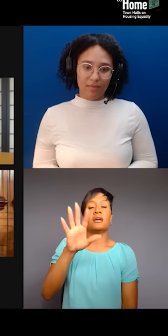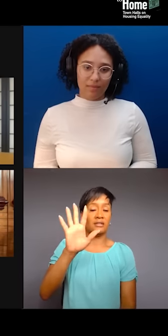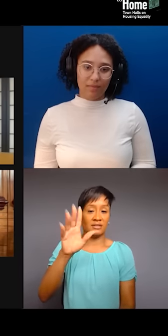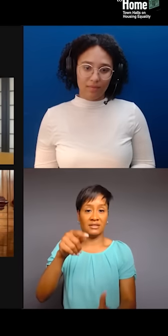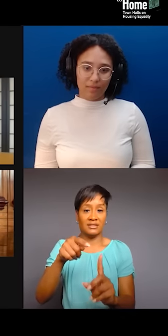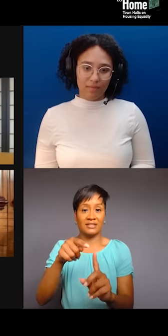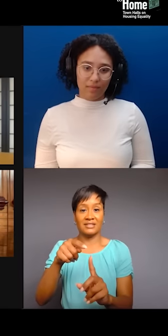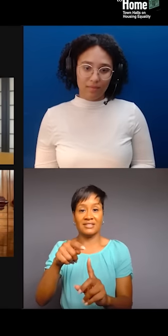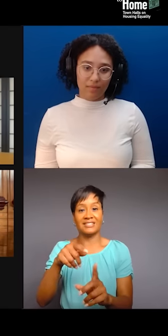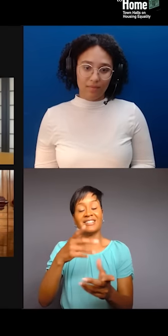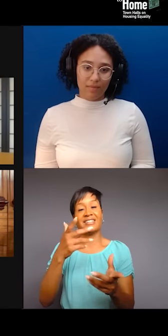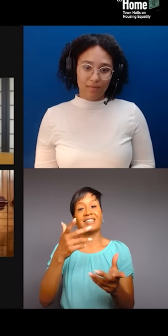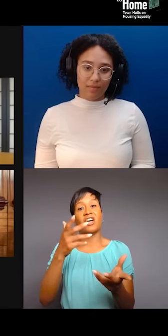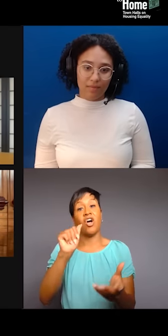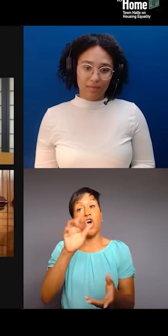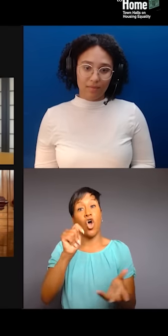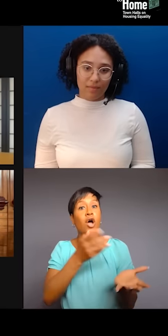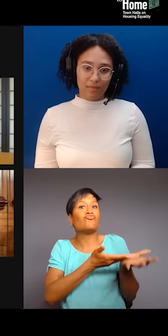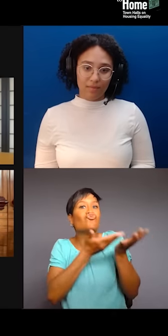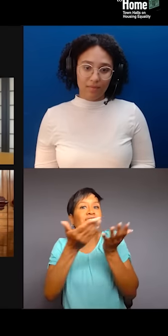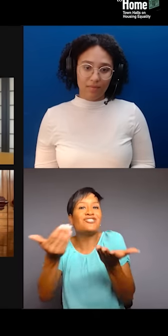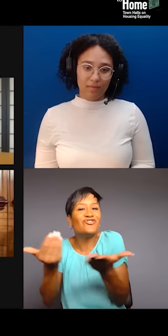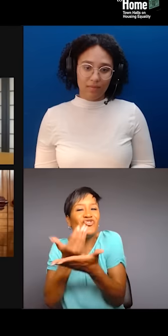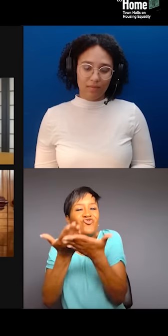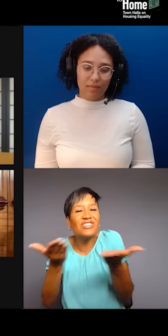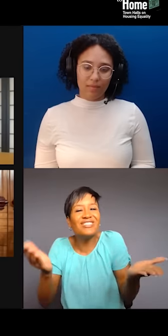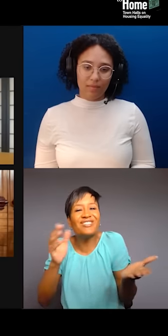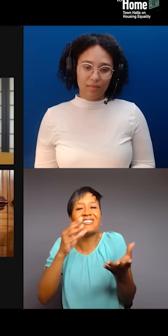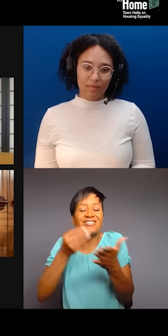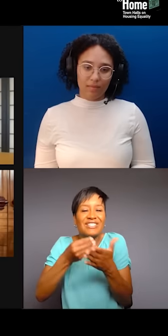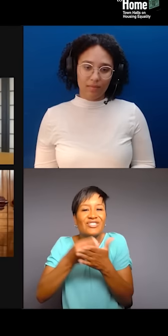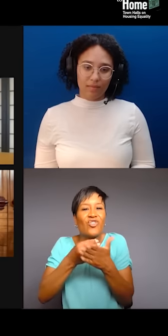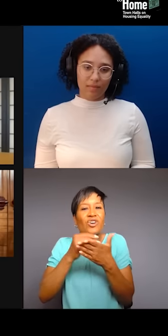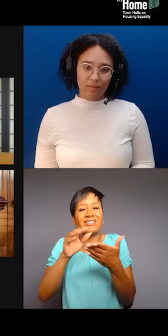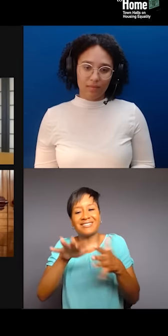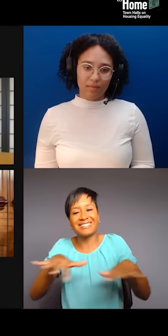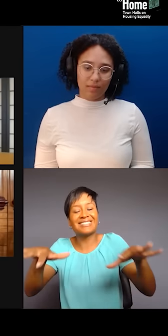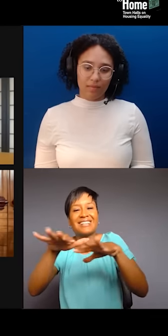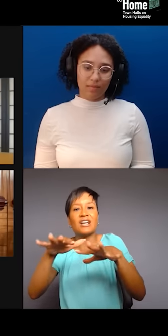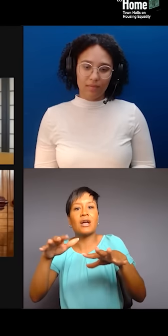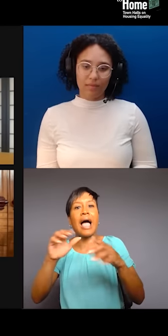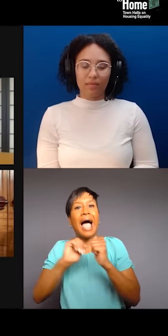How do you manage to do that without displacing and alienating the existing community? What are the strategies for inclusion?